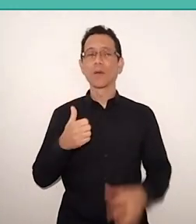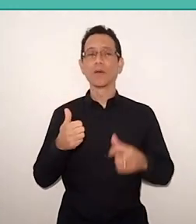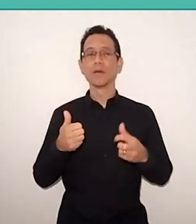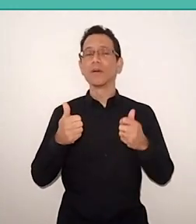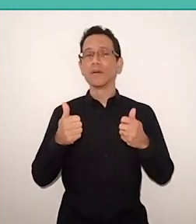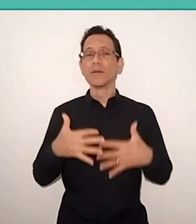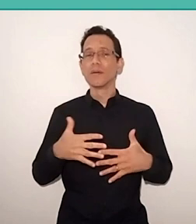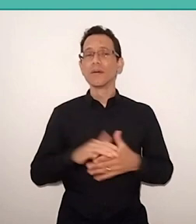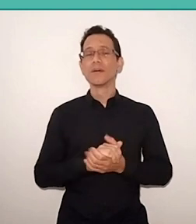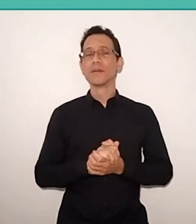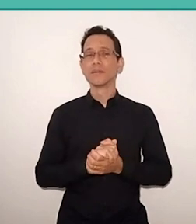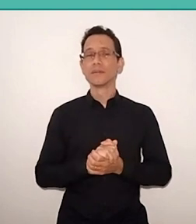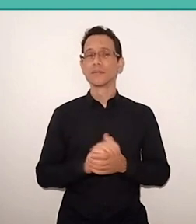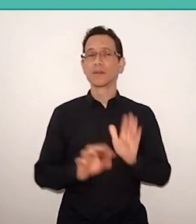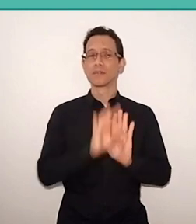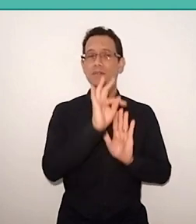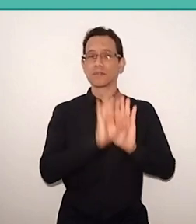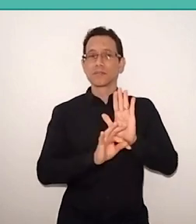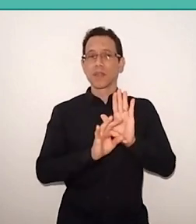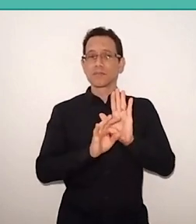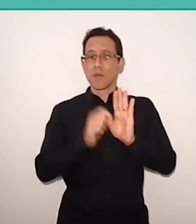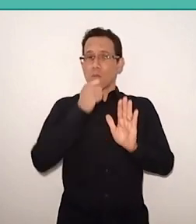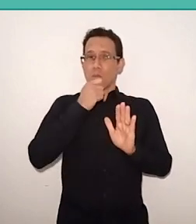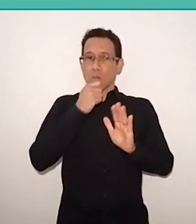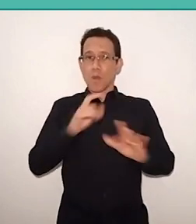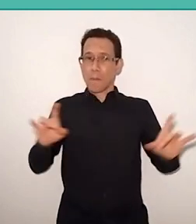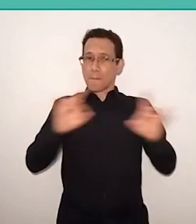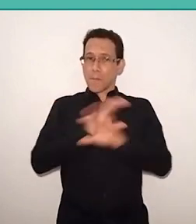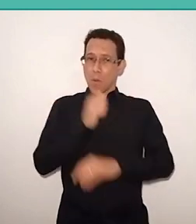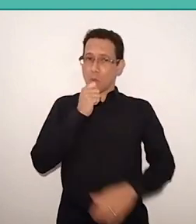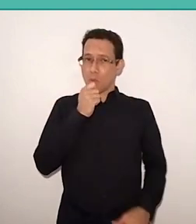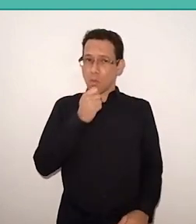a text that was unfinished and that Nita published later,